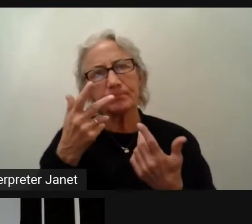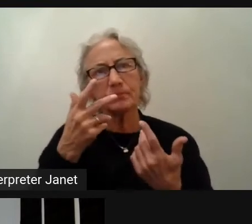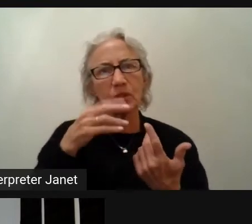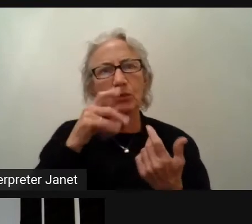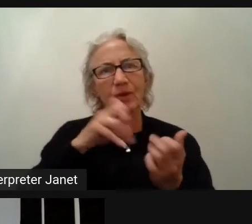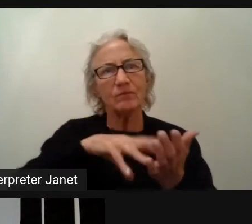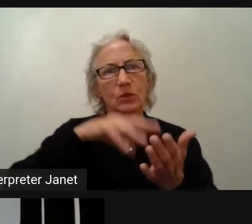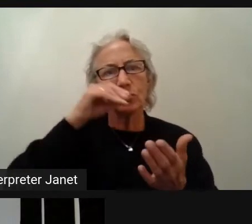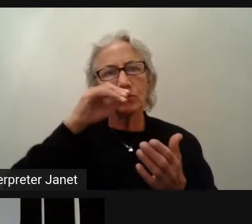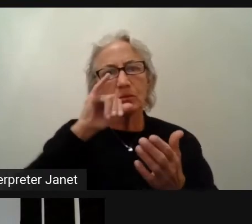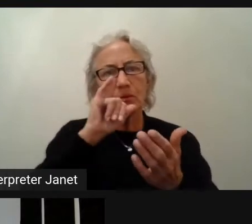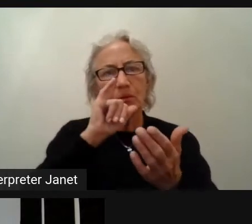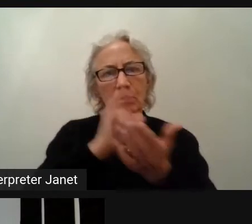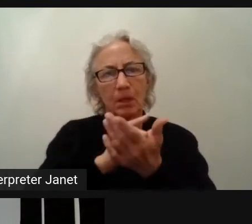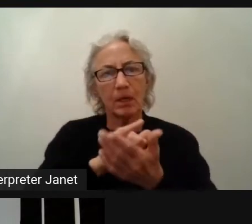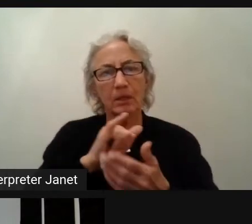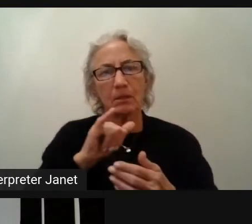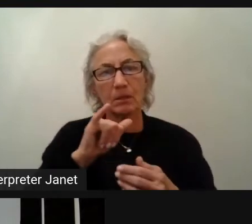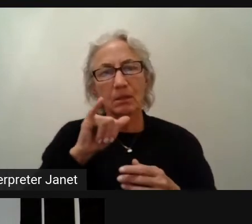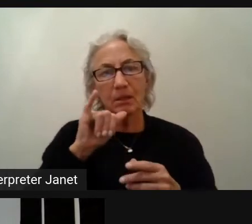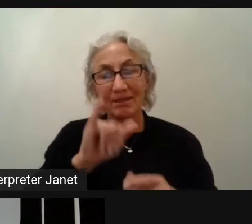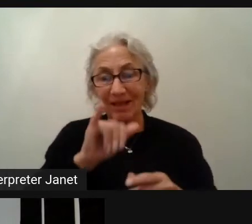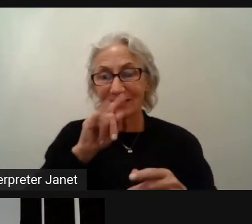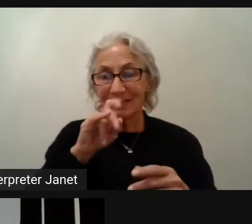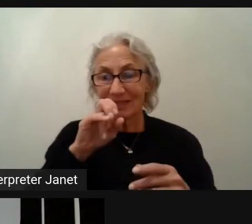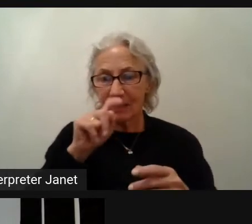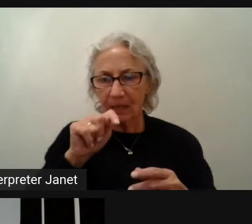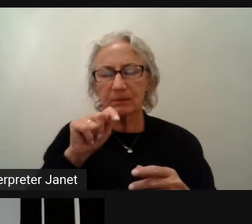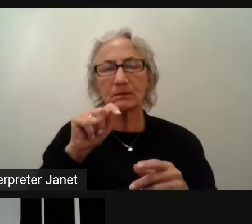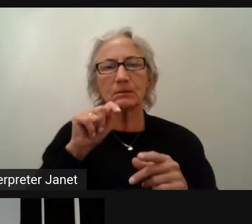adding this alternative text to an image wasn't something that difficult